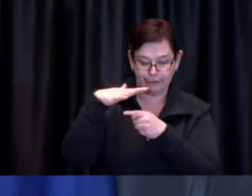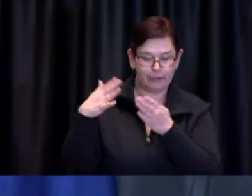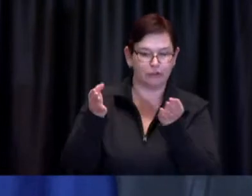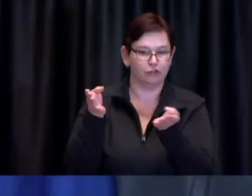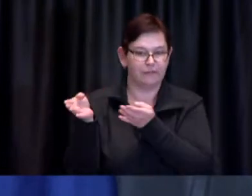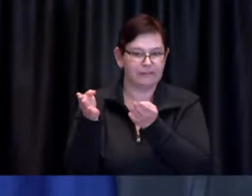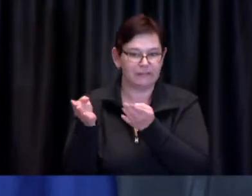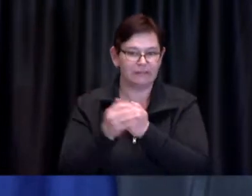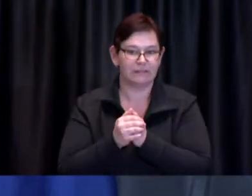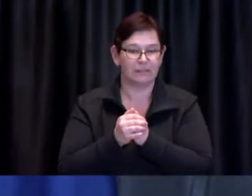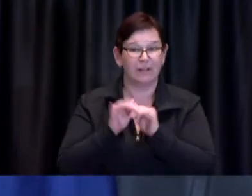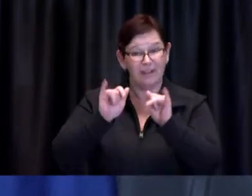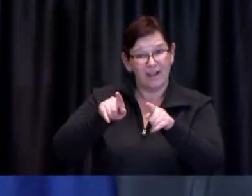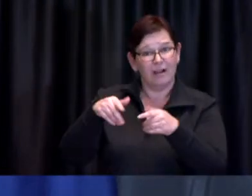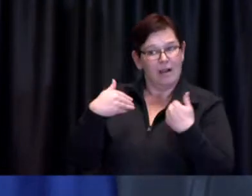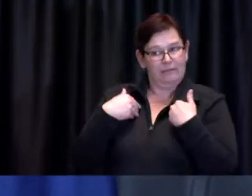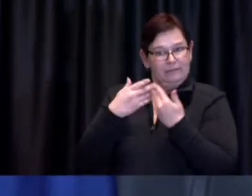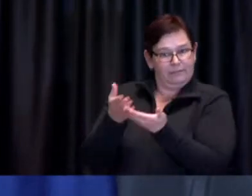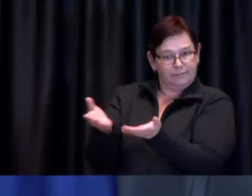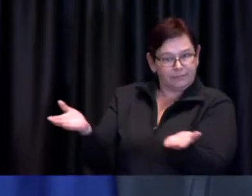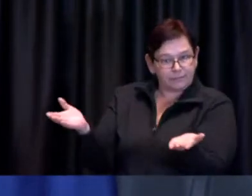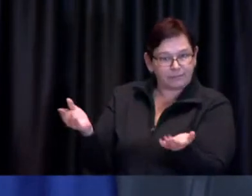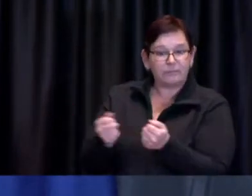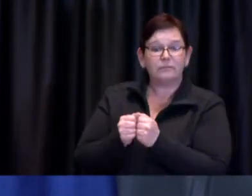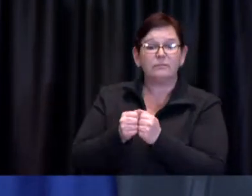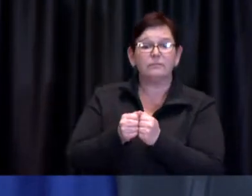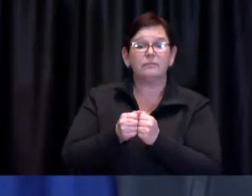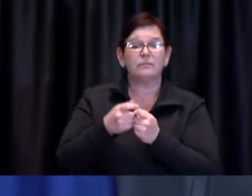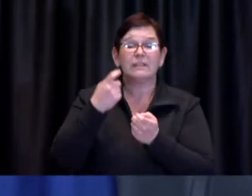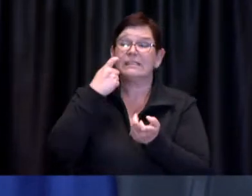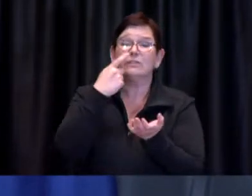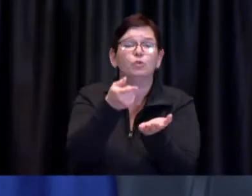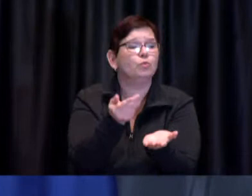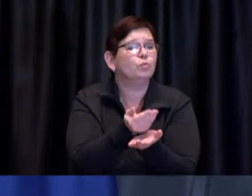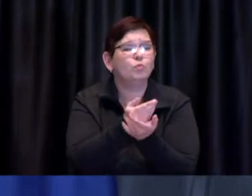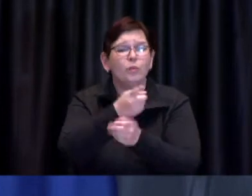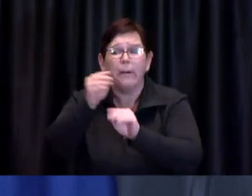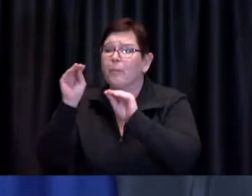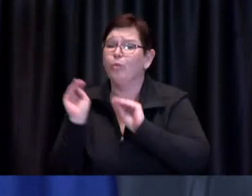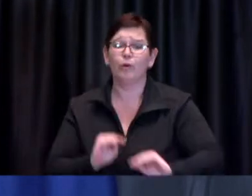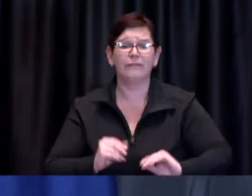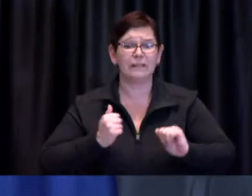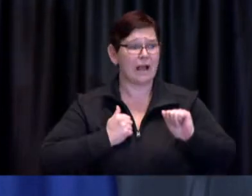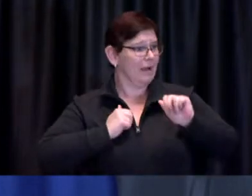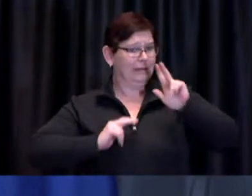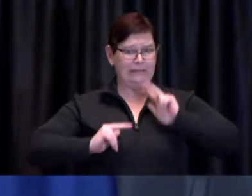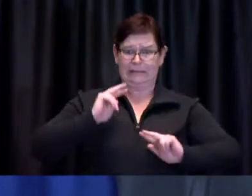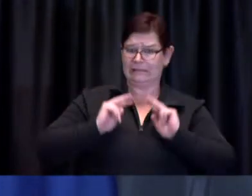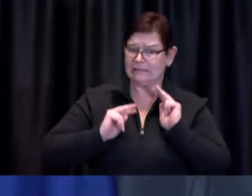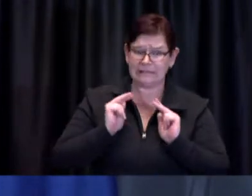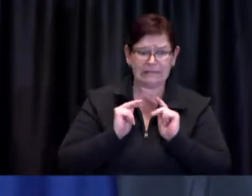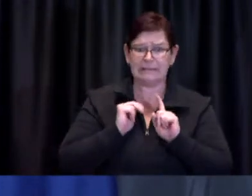The Newcomer Cluster Engagement Team is led by FCJ Refugee Centre and Jane Finch Community and Family Centre,